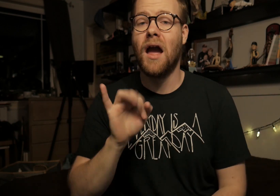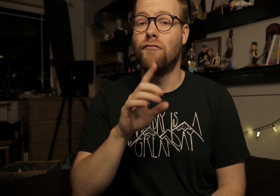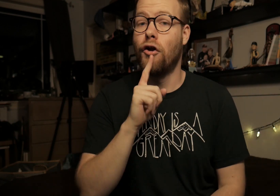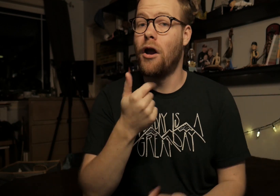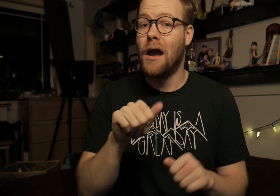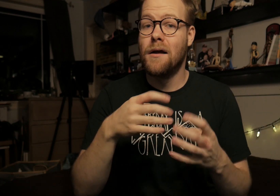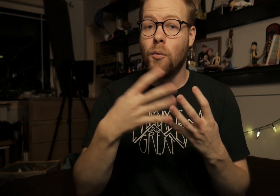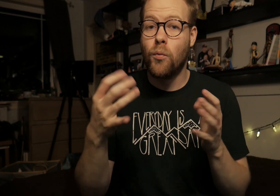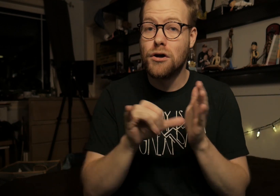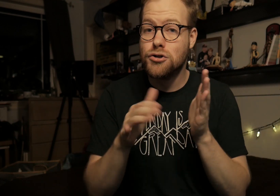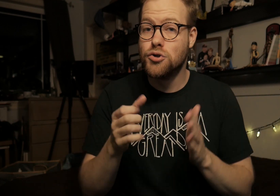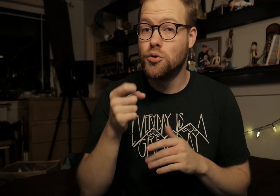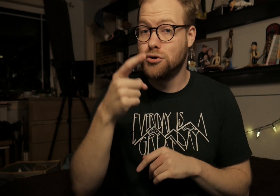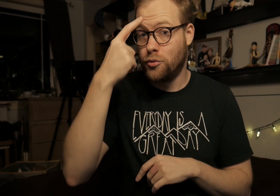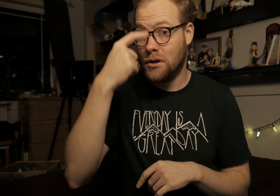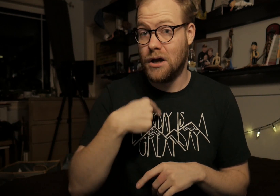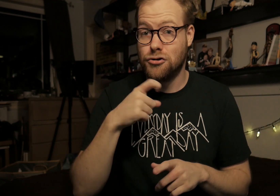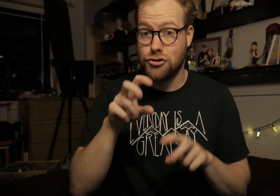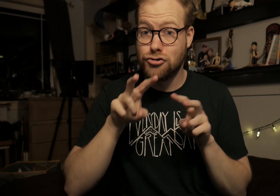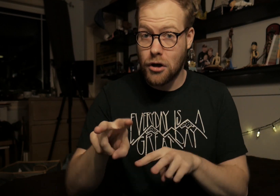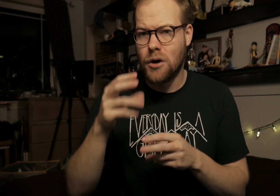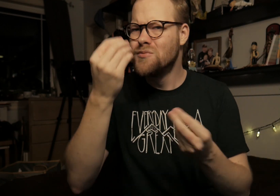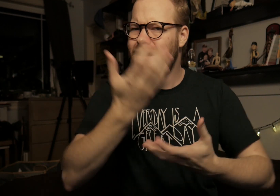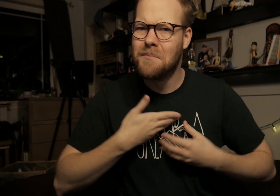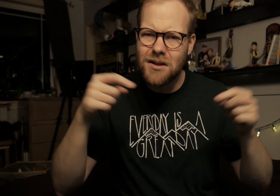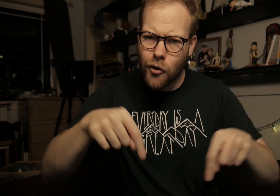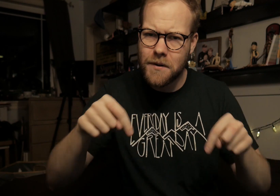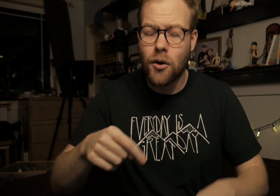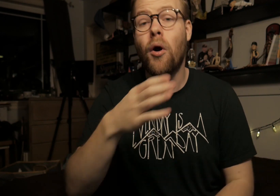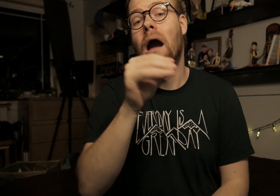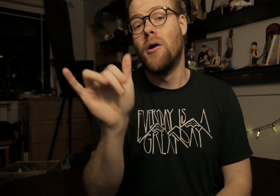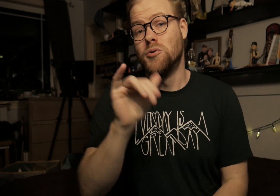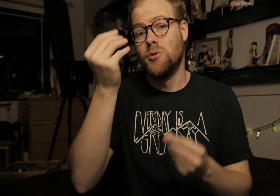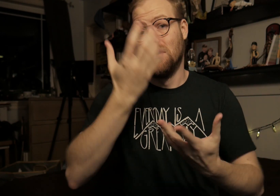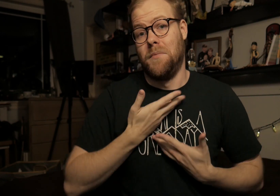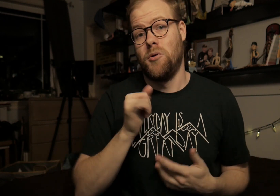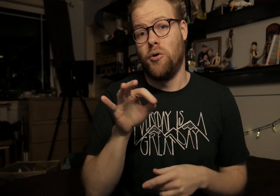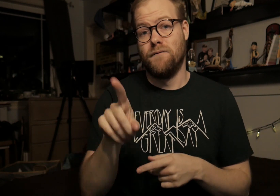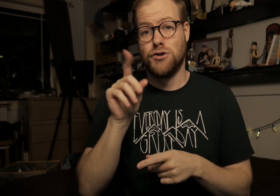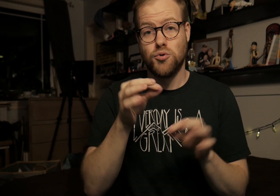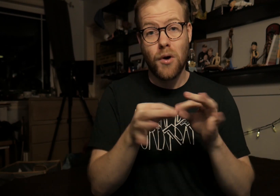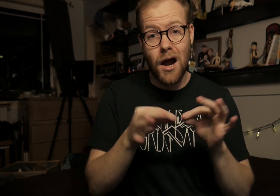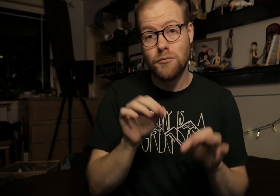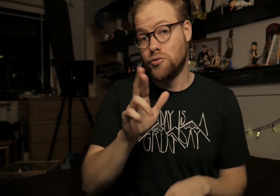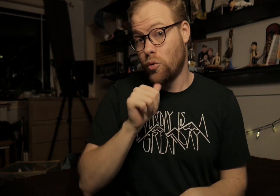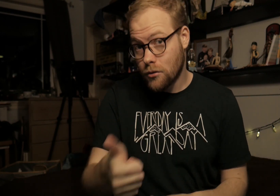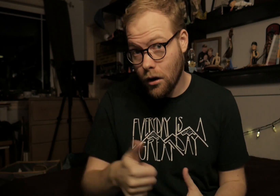If there are any queer YouTubers you think I should check out, let me know down below! Oh, and also, let me know if they do caption or not.